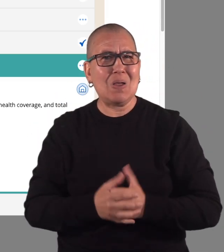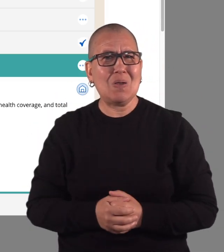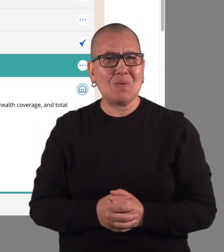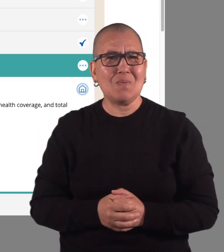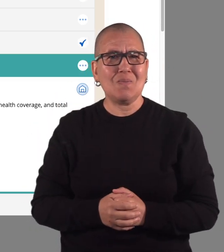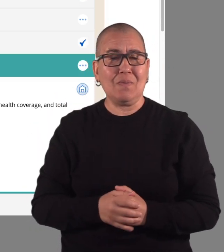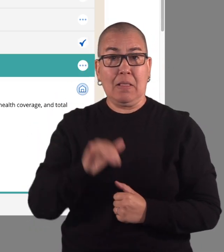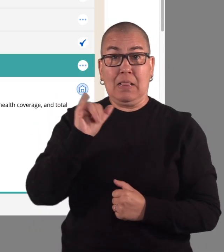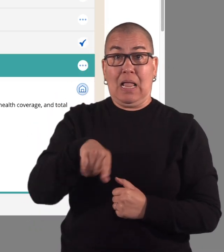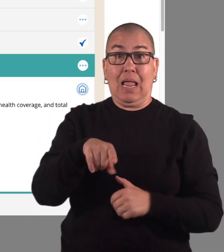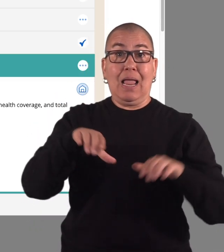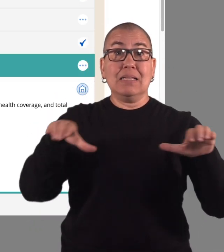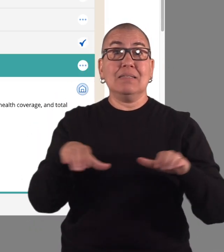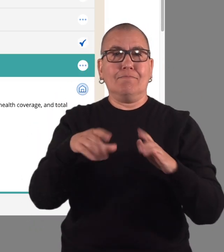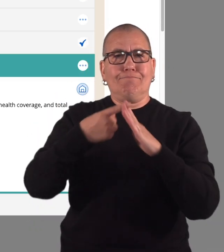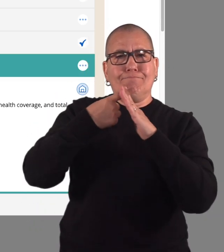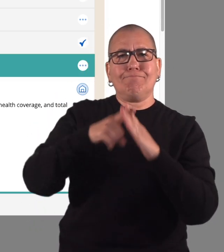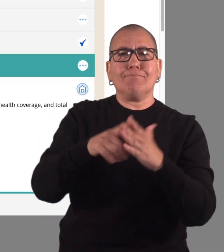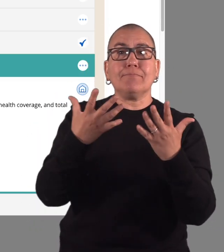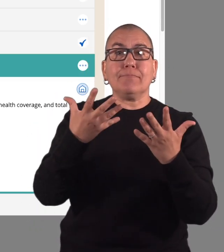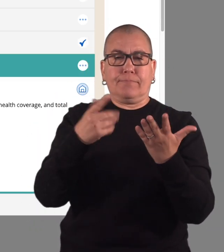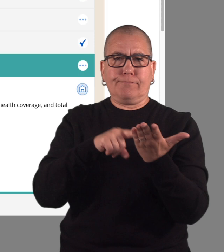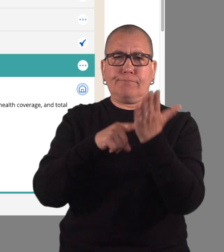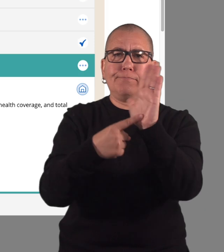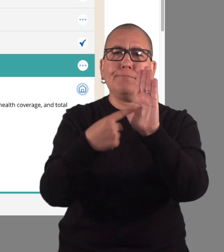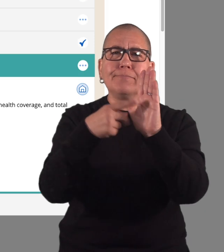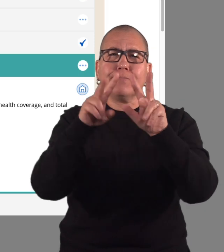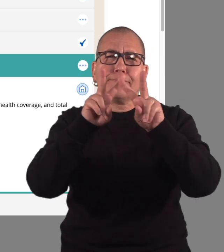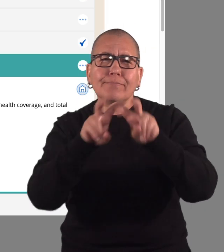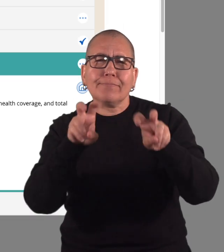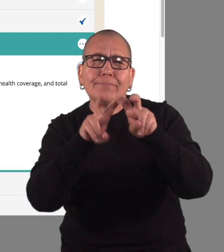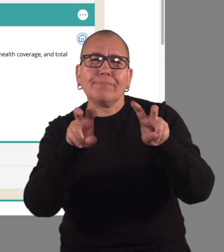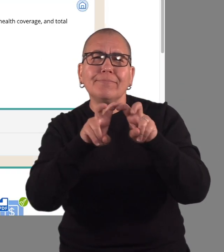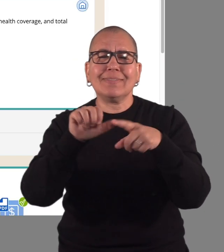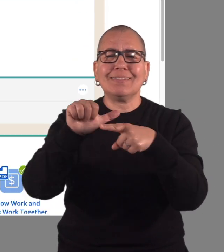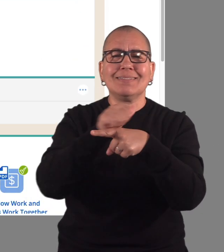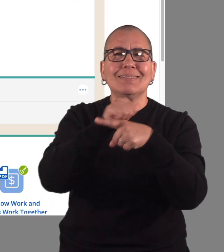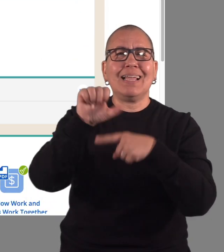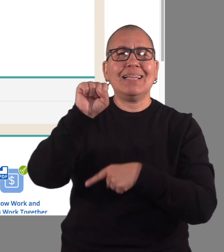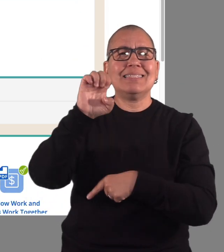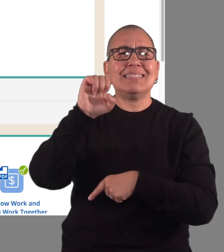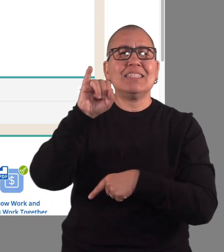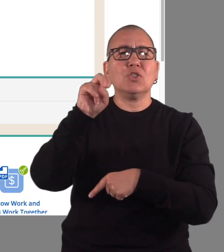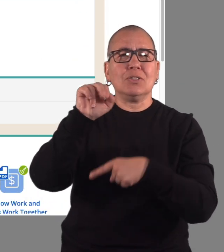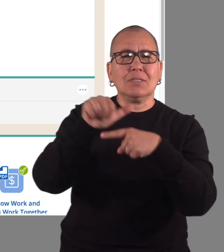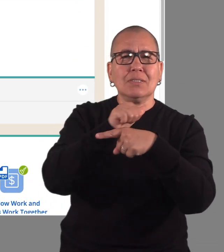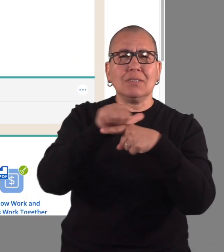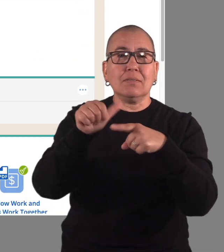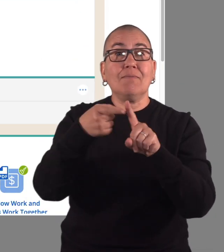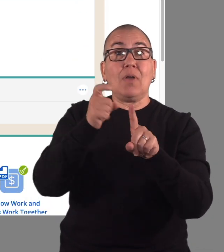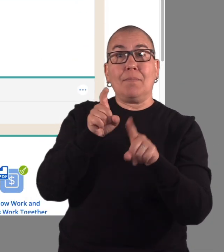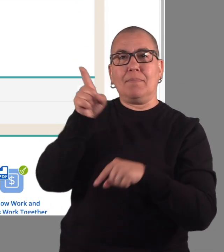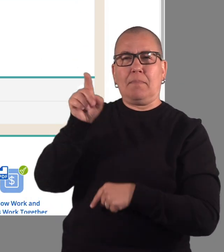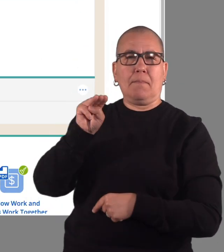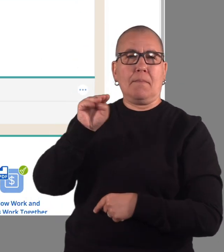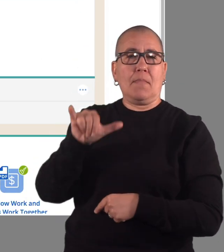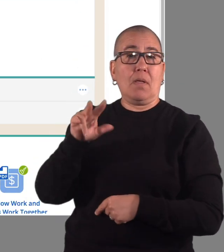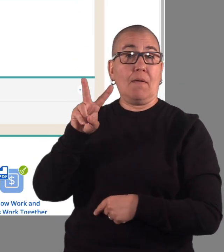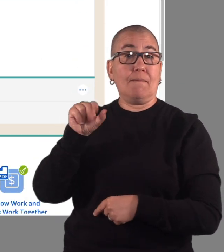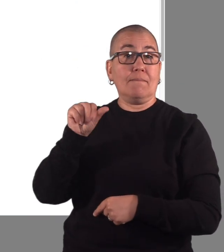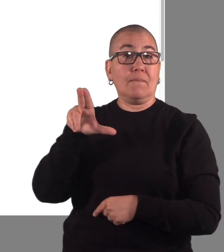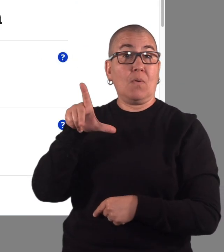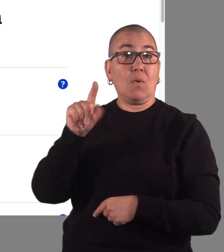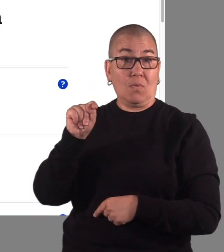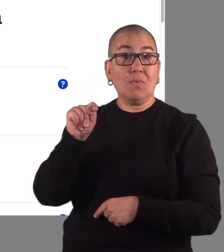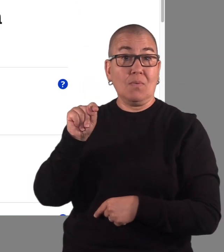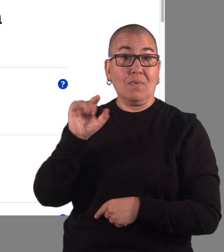This activity launches an estimator session directly from My Vault